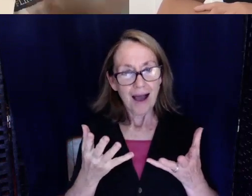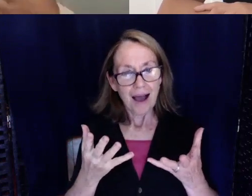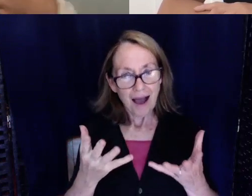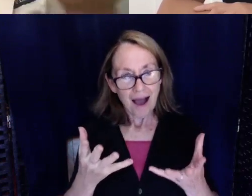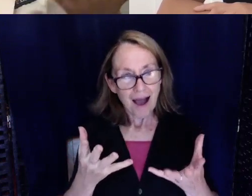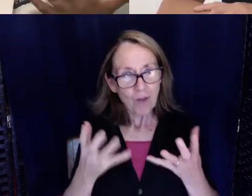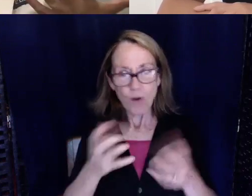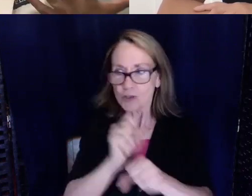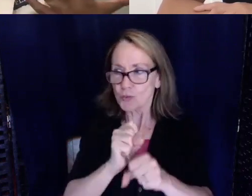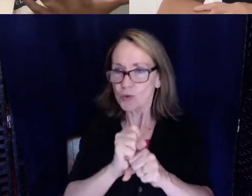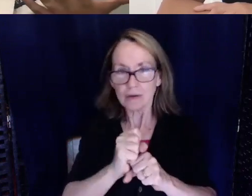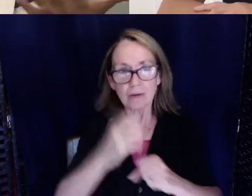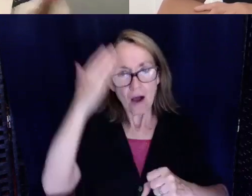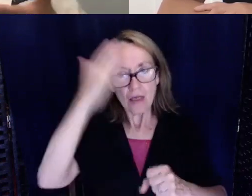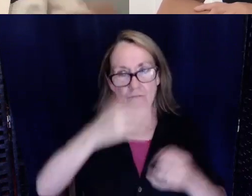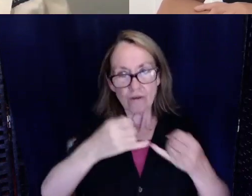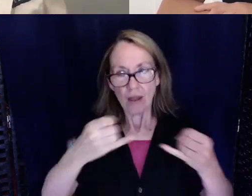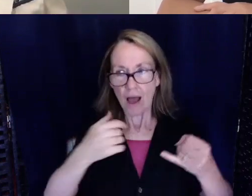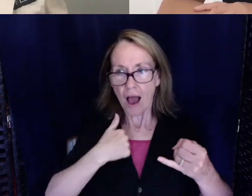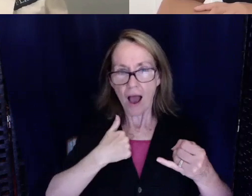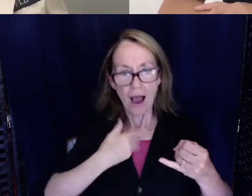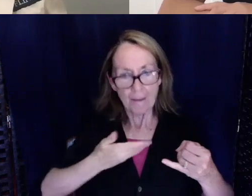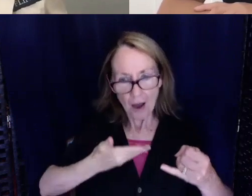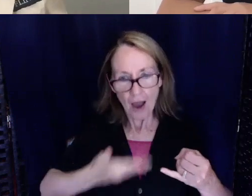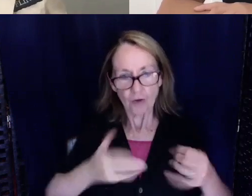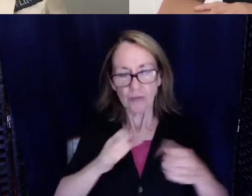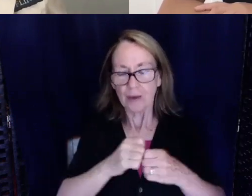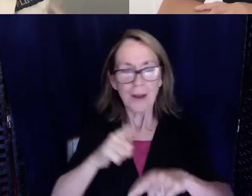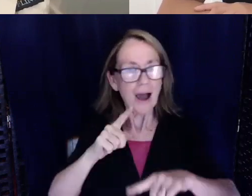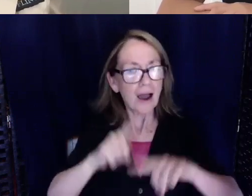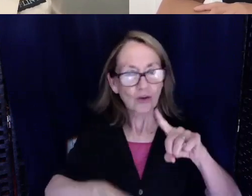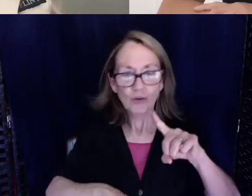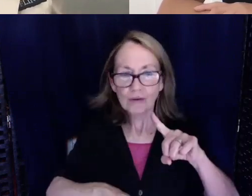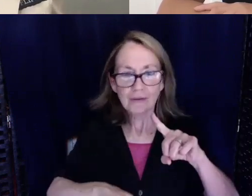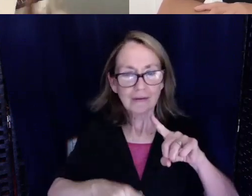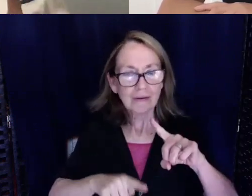what I'm proud to do and I couldn't do it because of the mask.